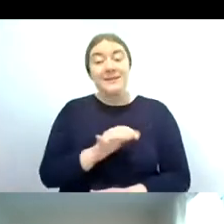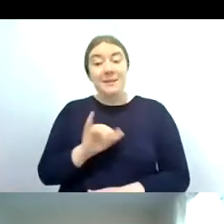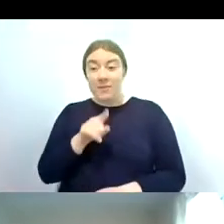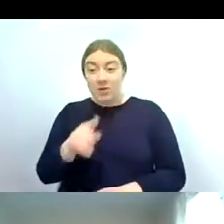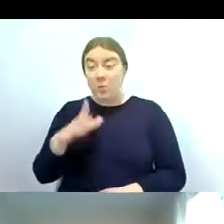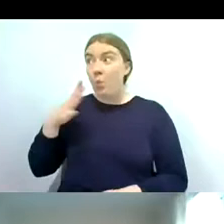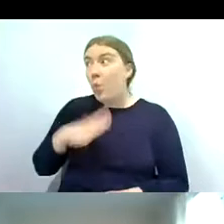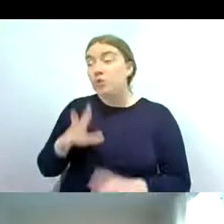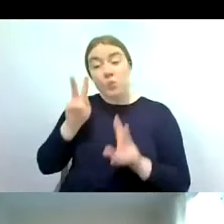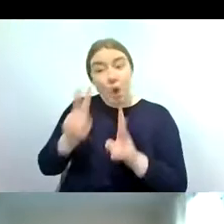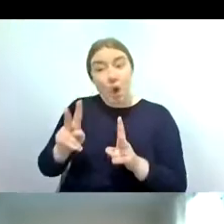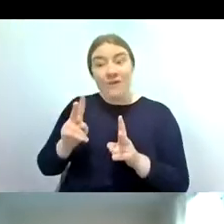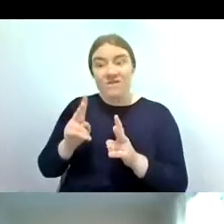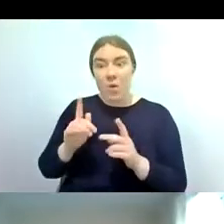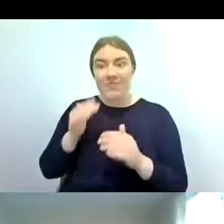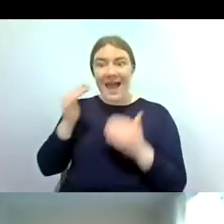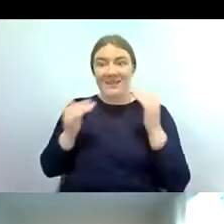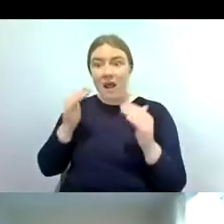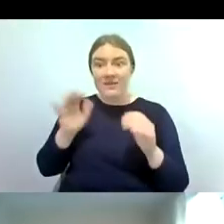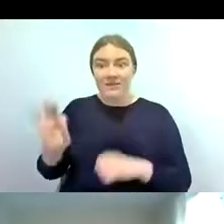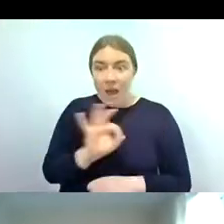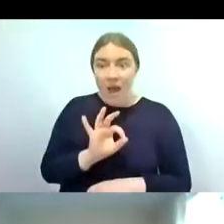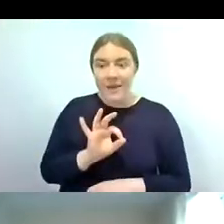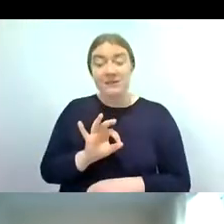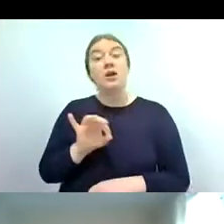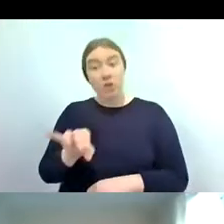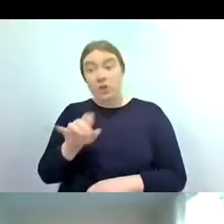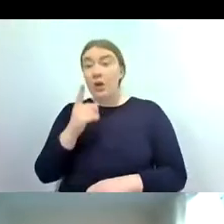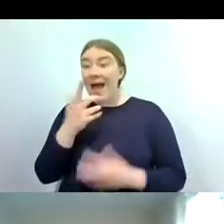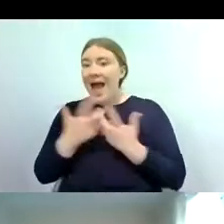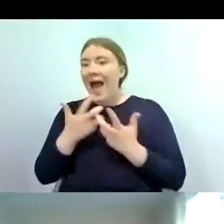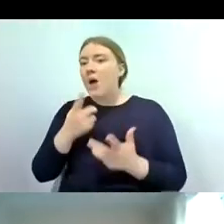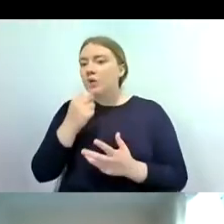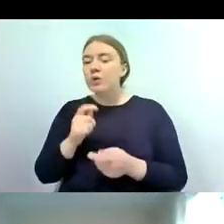so if you did want to look for adults you could use a sweep net and sweep through vegetation